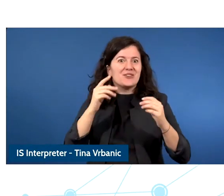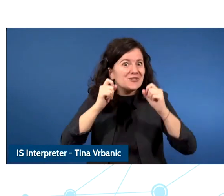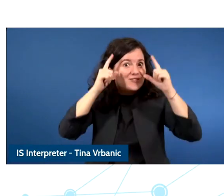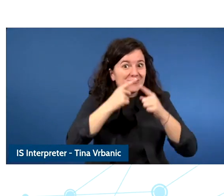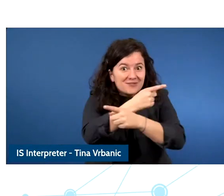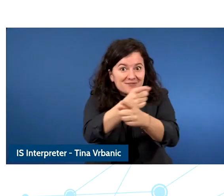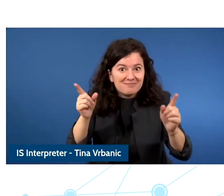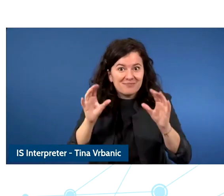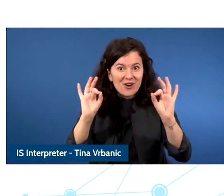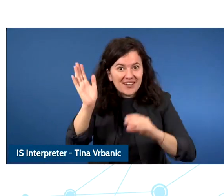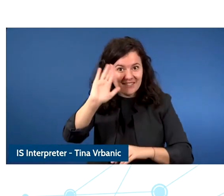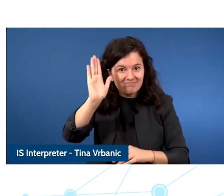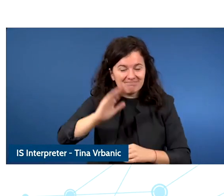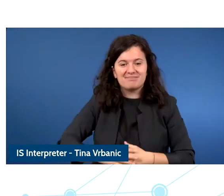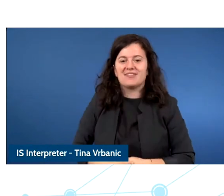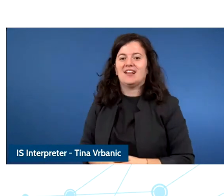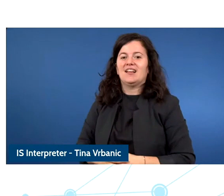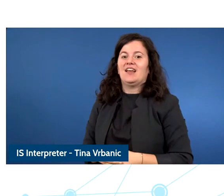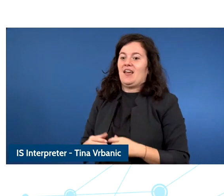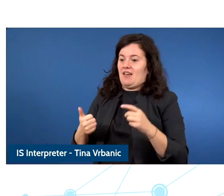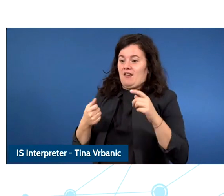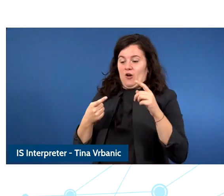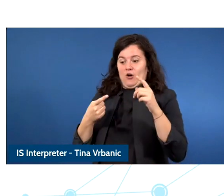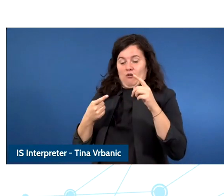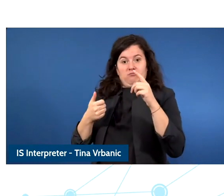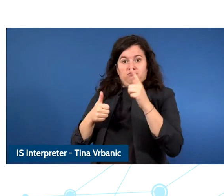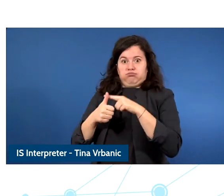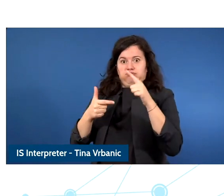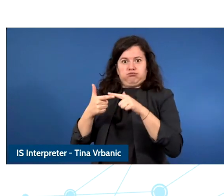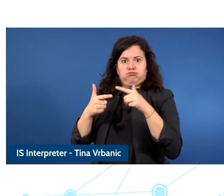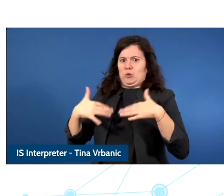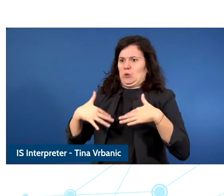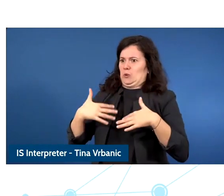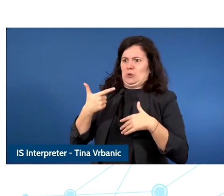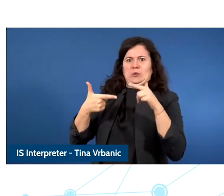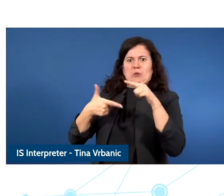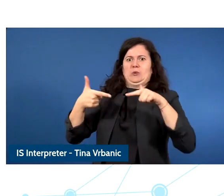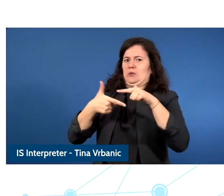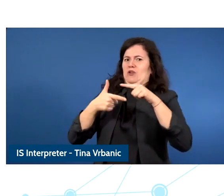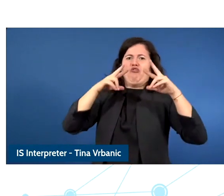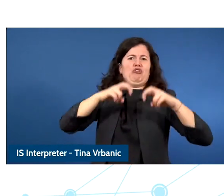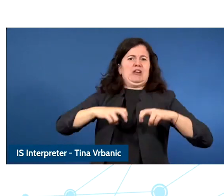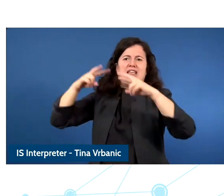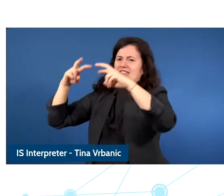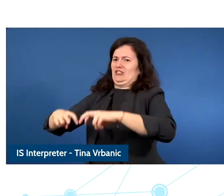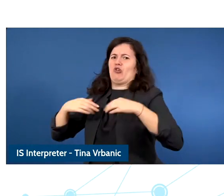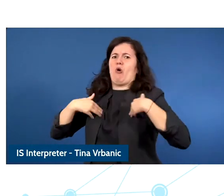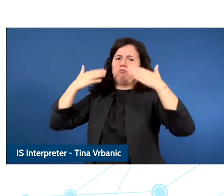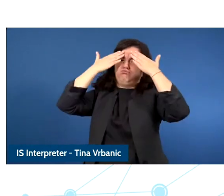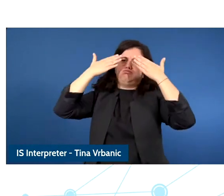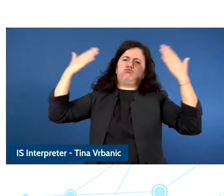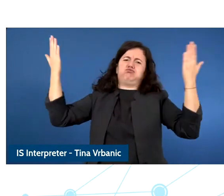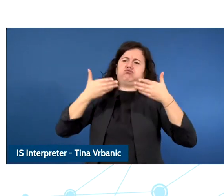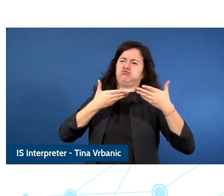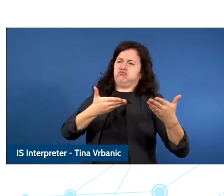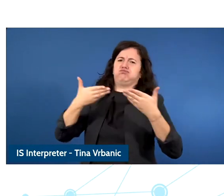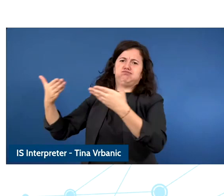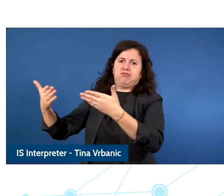So it was a challenge to speak after a world known ri searchers because I have so much to say and give us so much questions to think about.